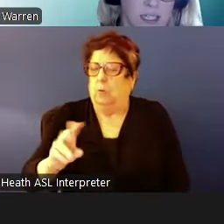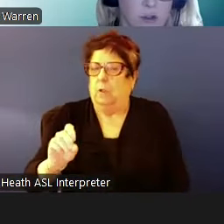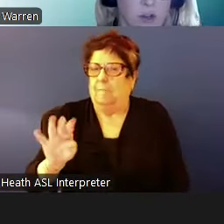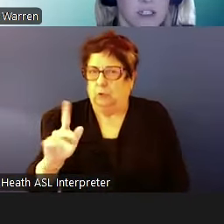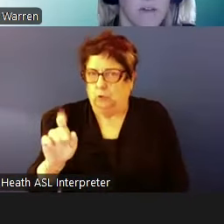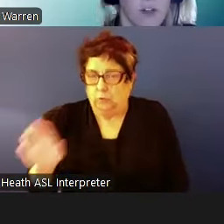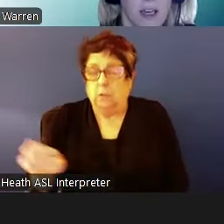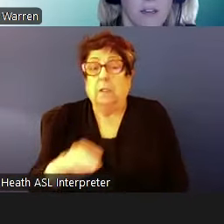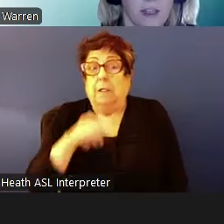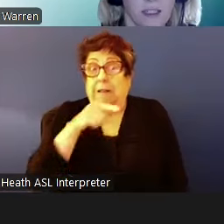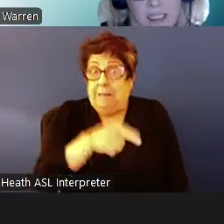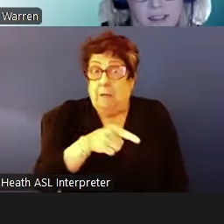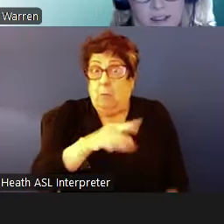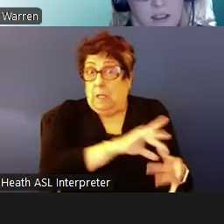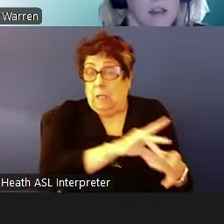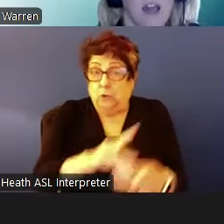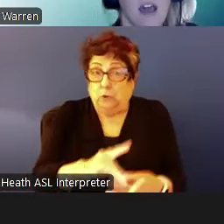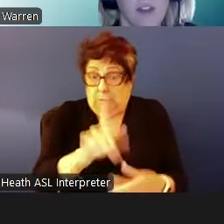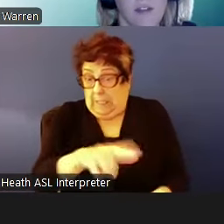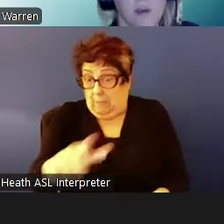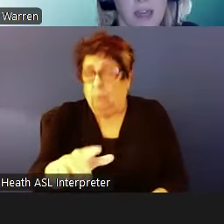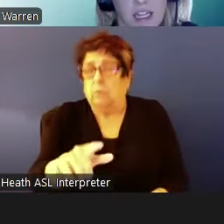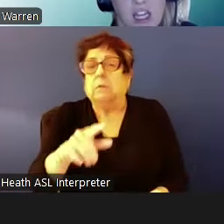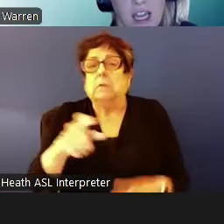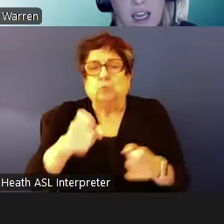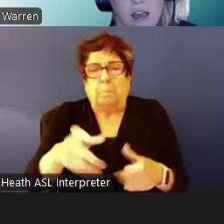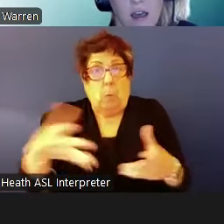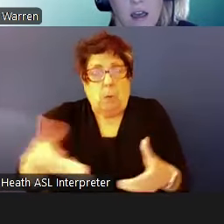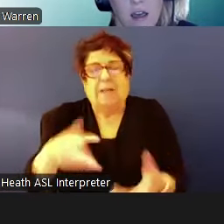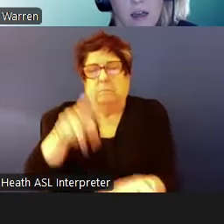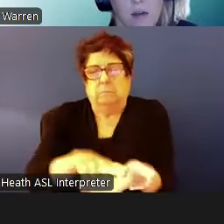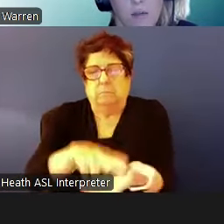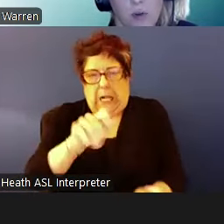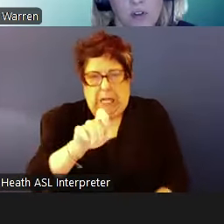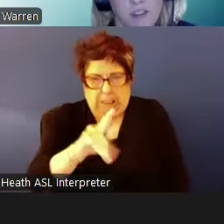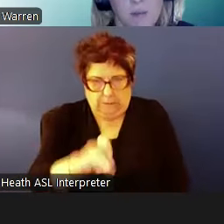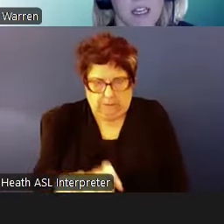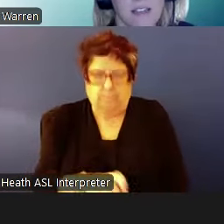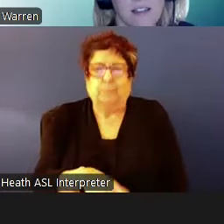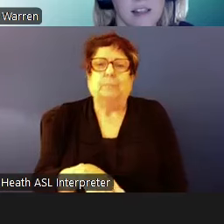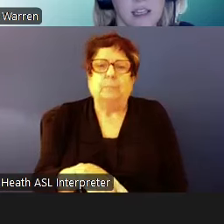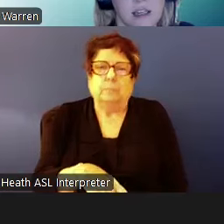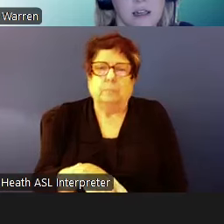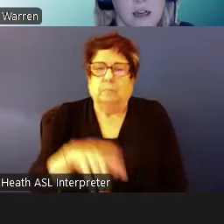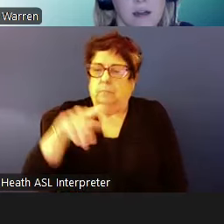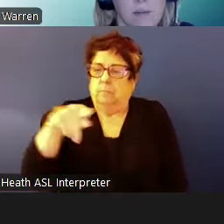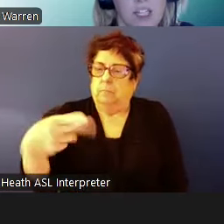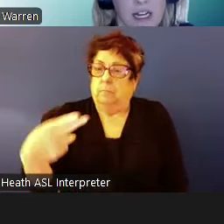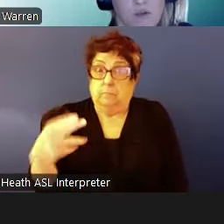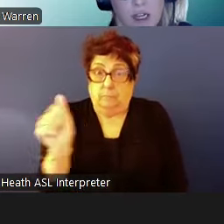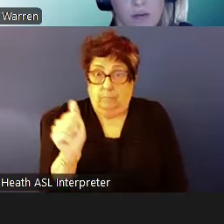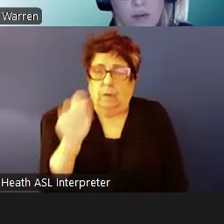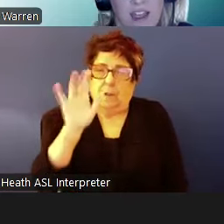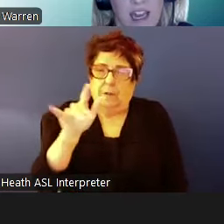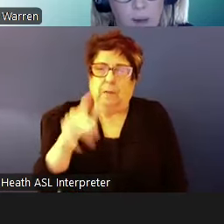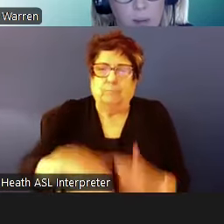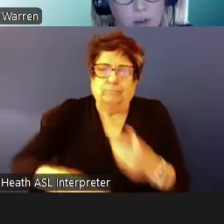landlord discovered -- is governed by the lease. And then PHA subsidizes the rent to the HAP,